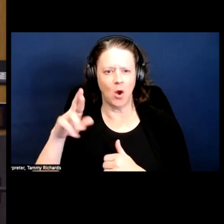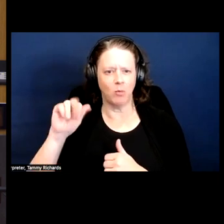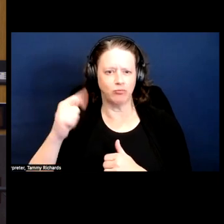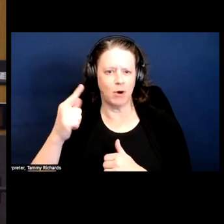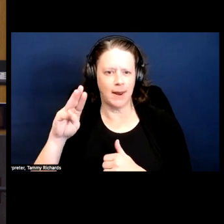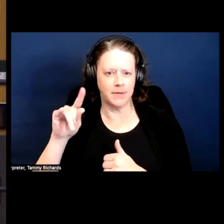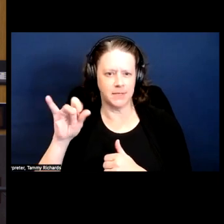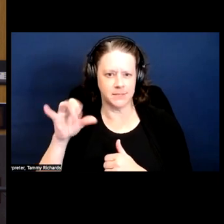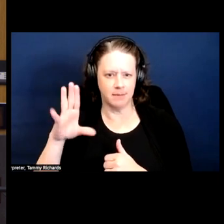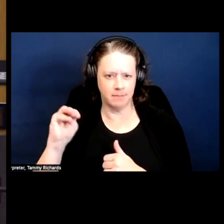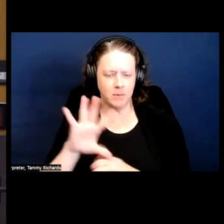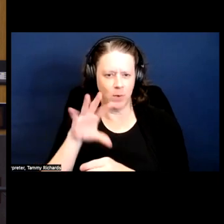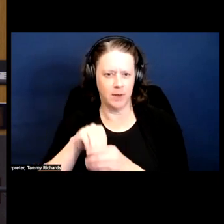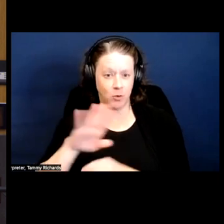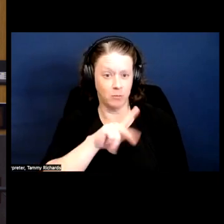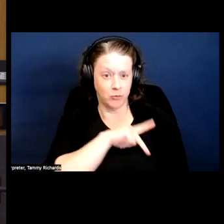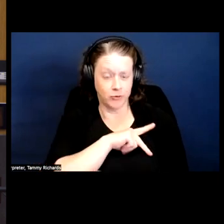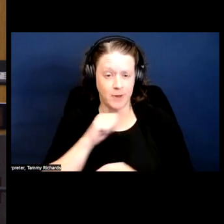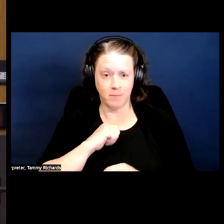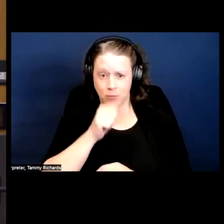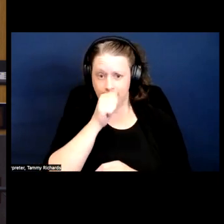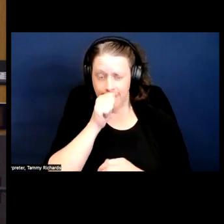and how you change your relationships to reflect the ideas?